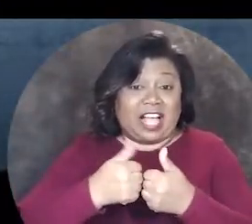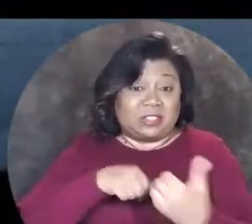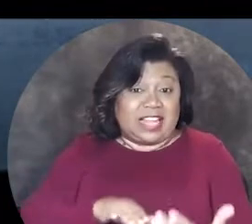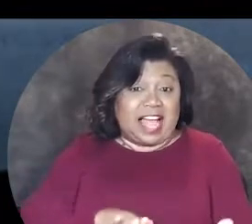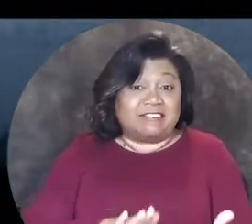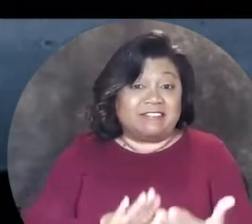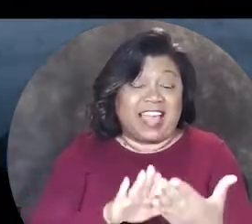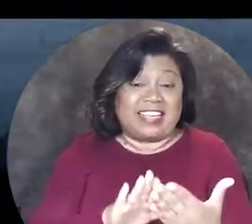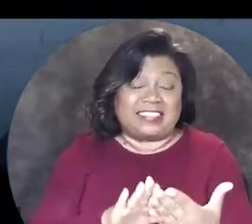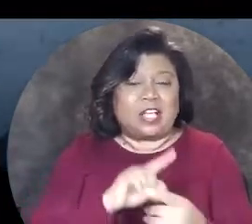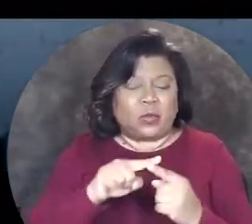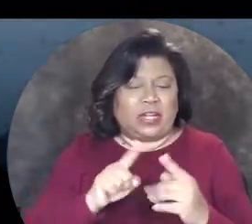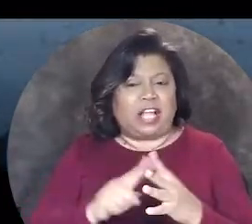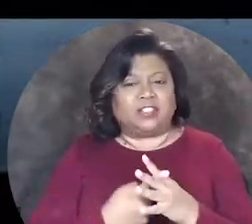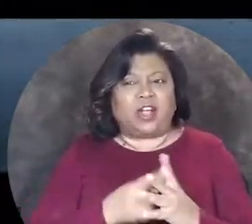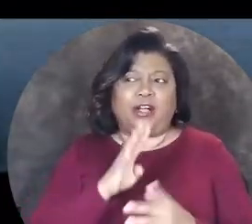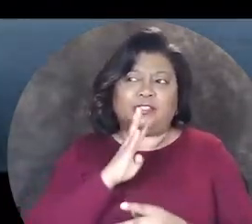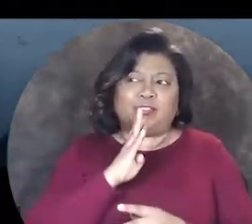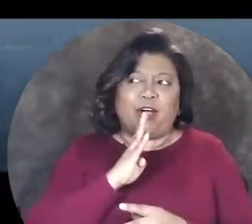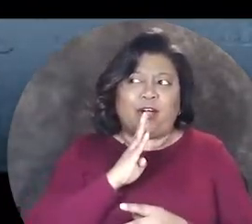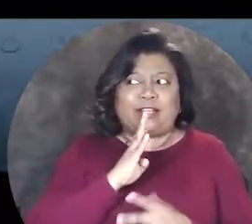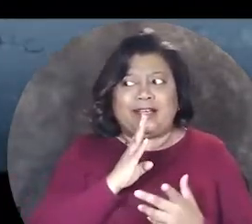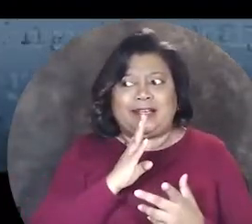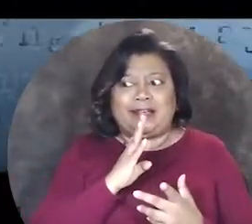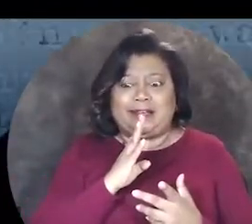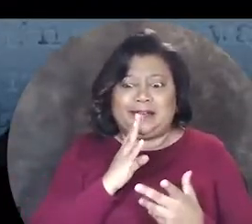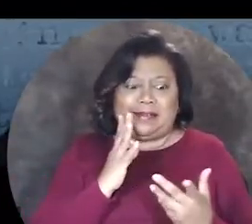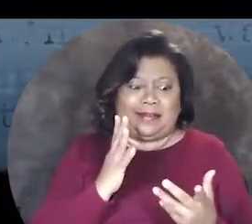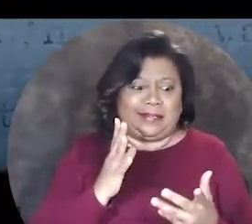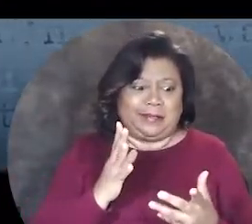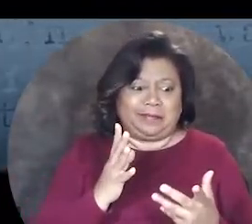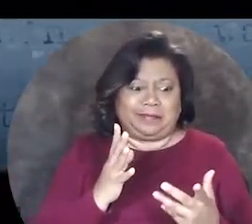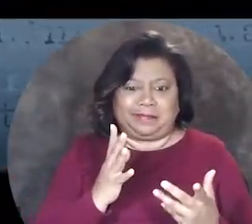challenges that I face is when I start talking